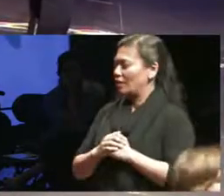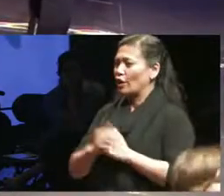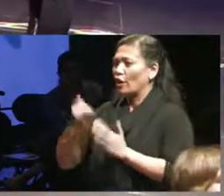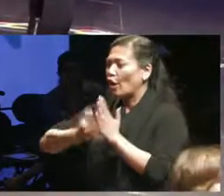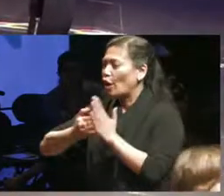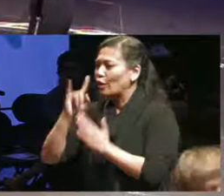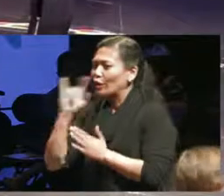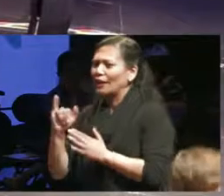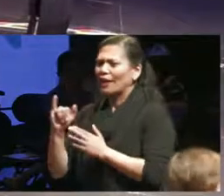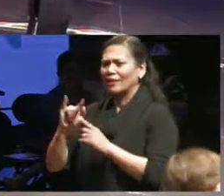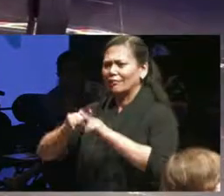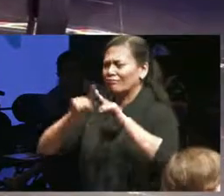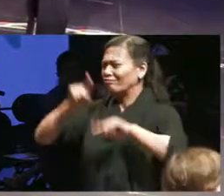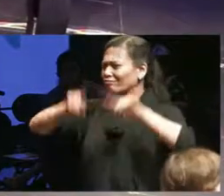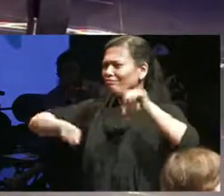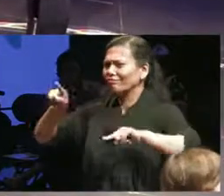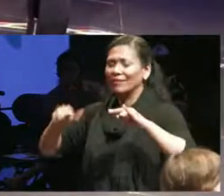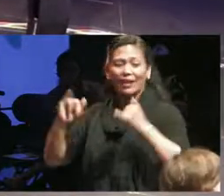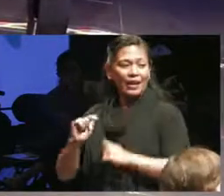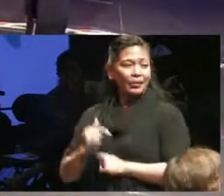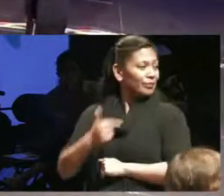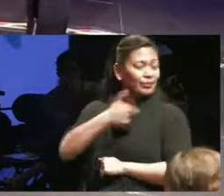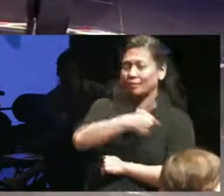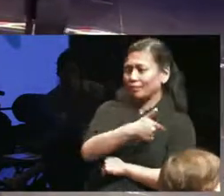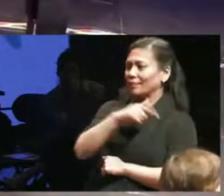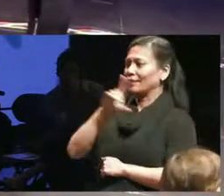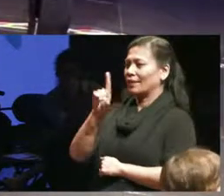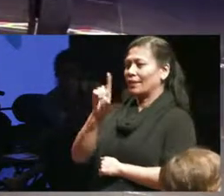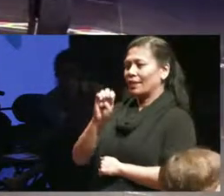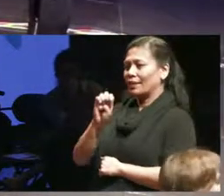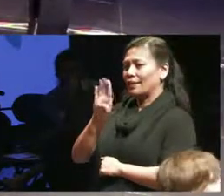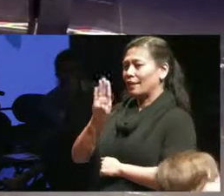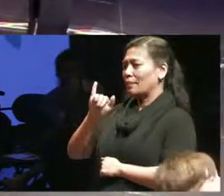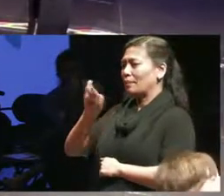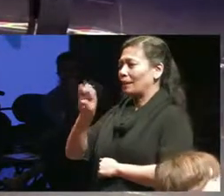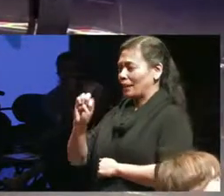start there I'm gonna hand the mic to Debbie to my left so if I'm at six